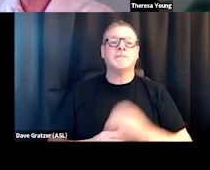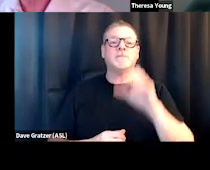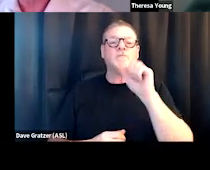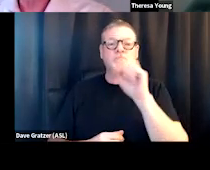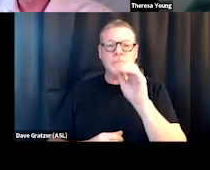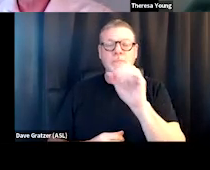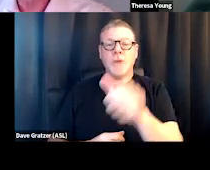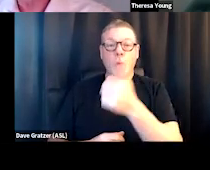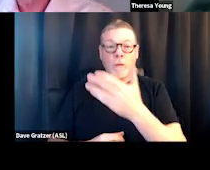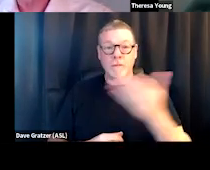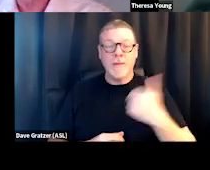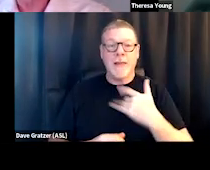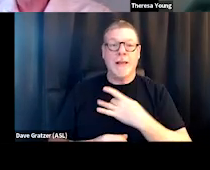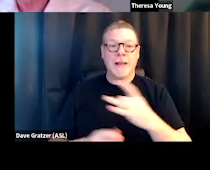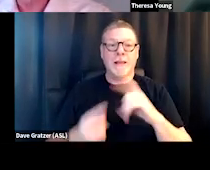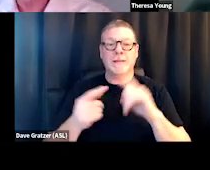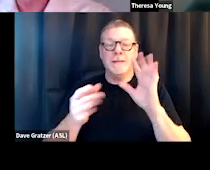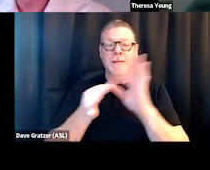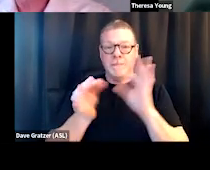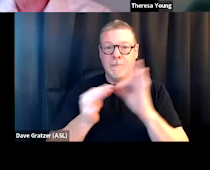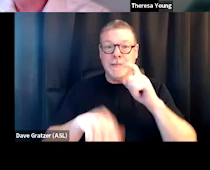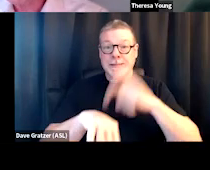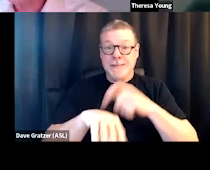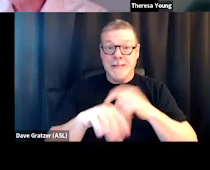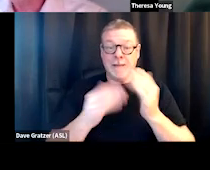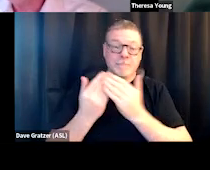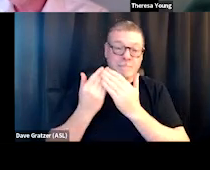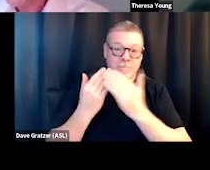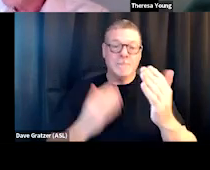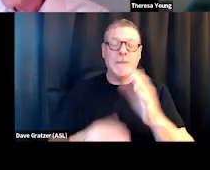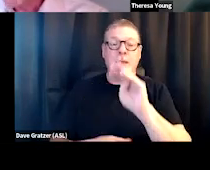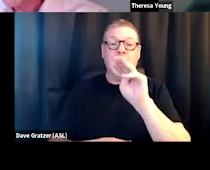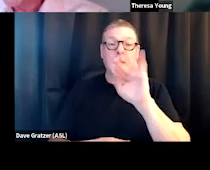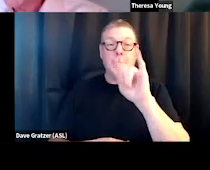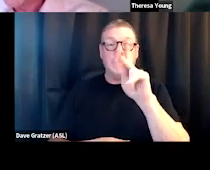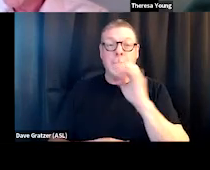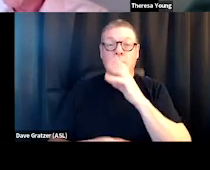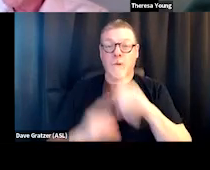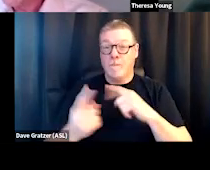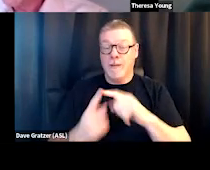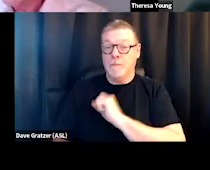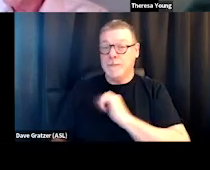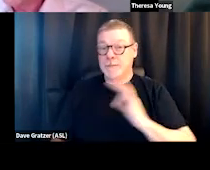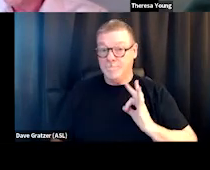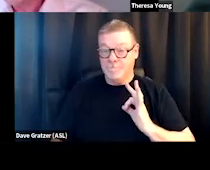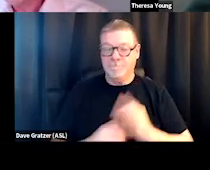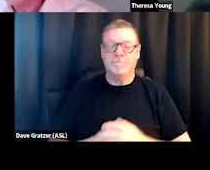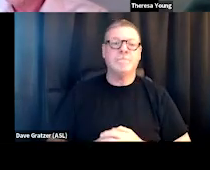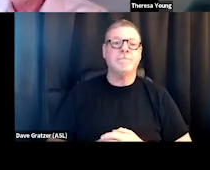that I'd like to mention about the timeline, and it's ongoing, Mike talked about staffing. You know, the work,